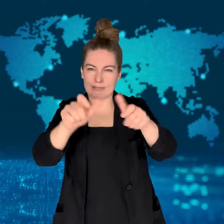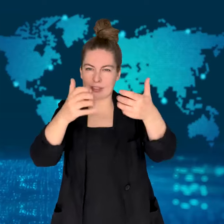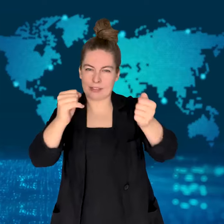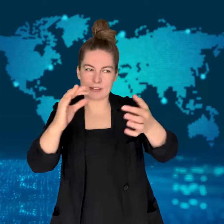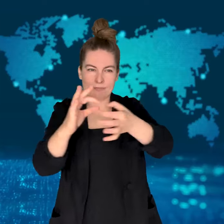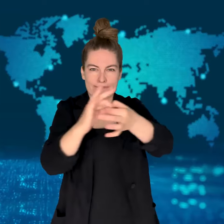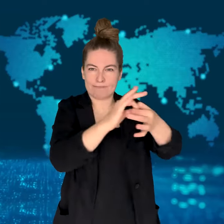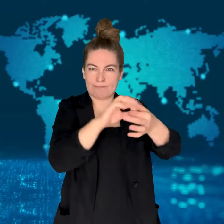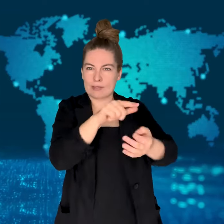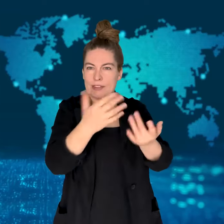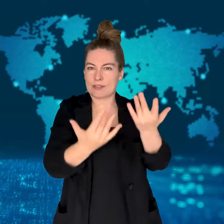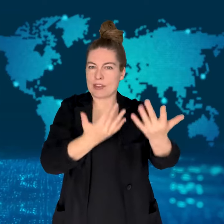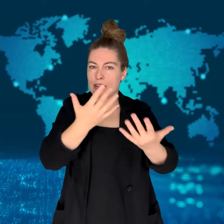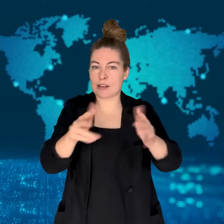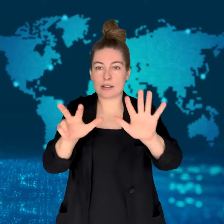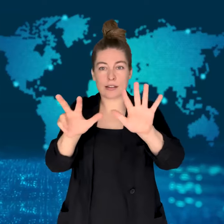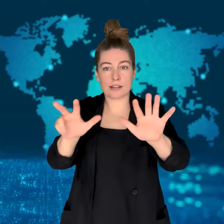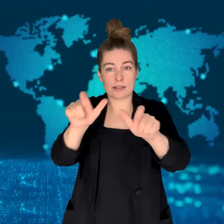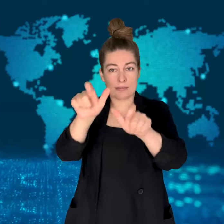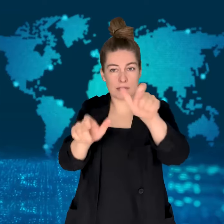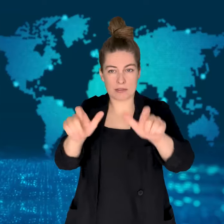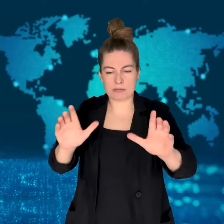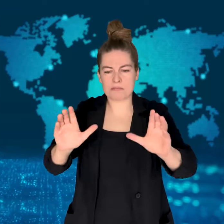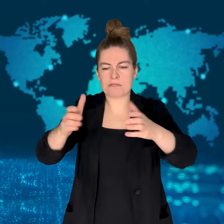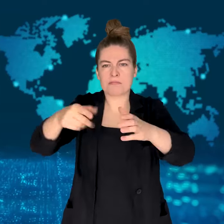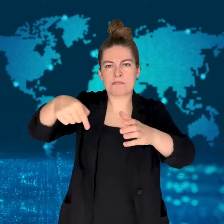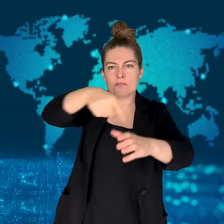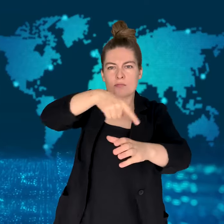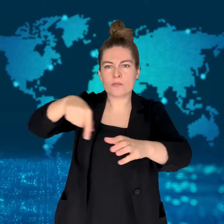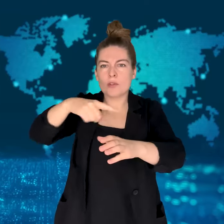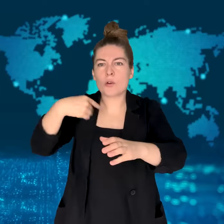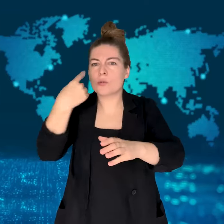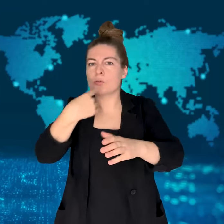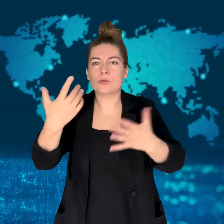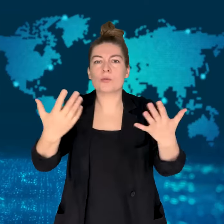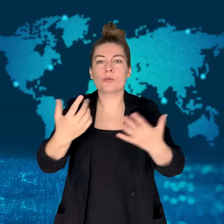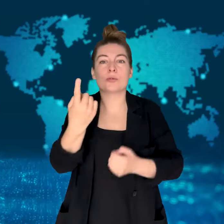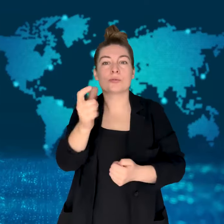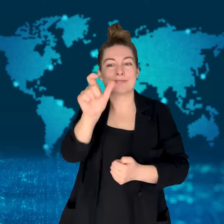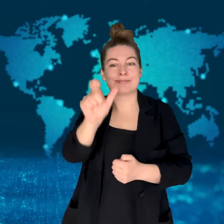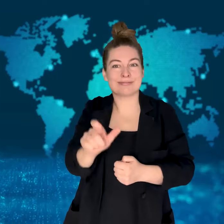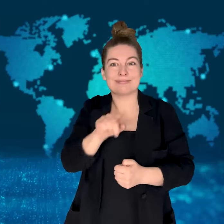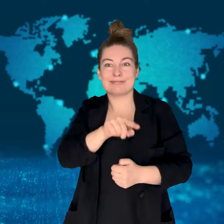The group includes the nightclub's manager, accountant, and partners.